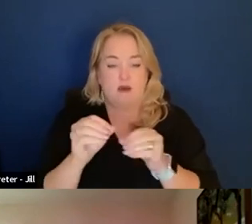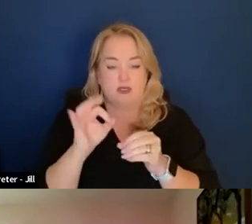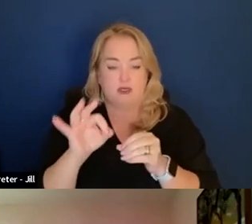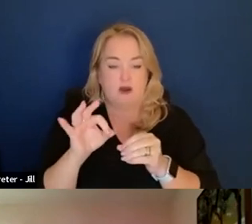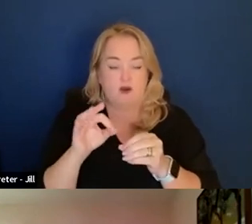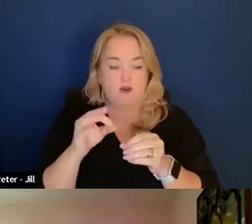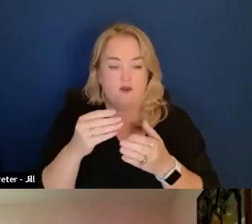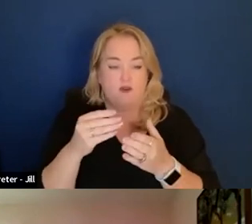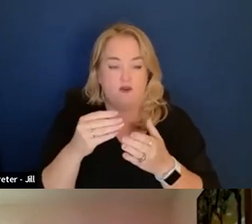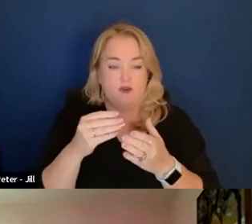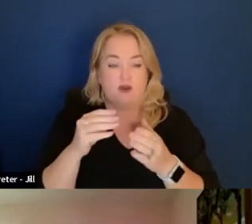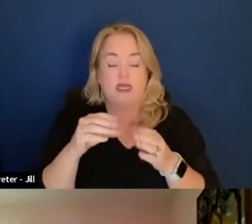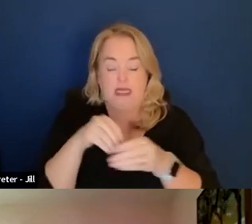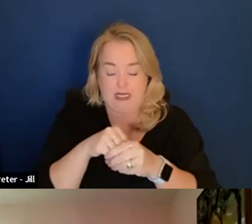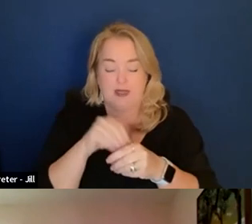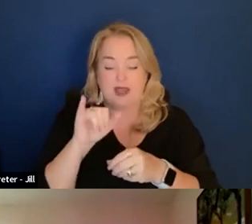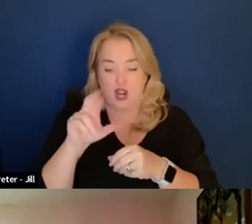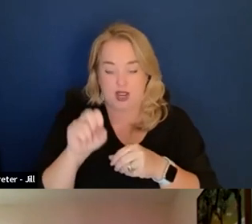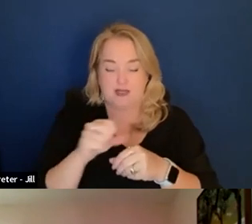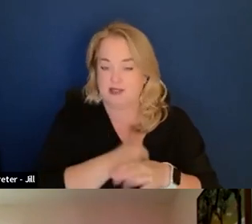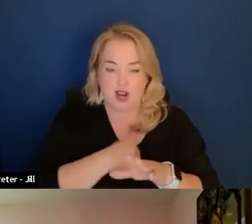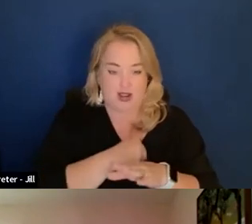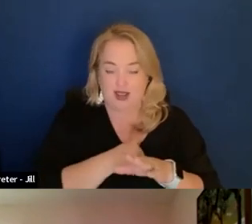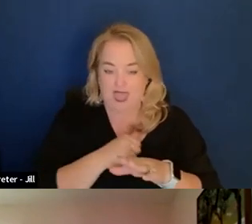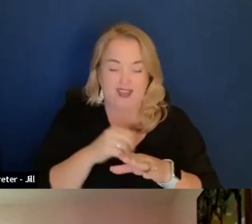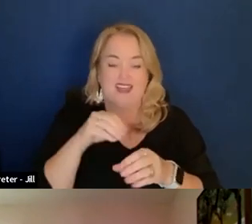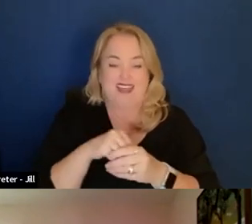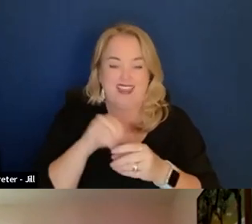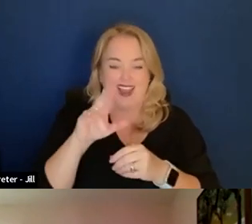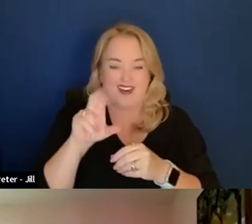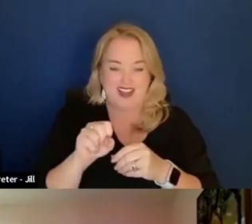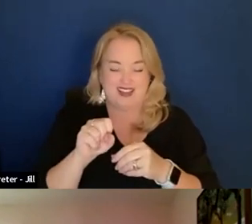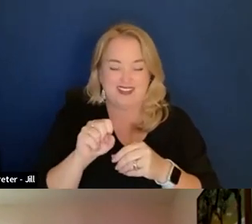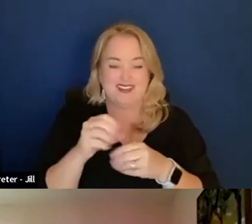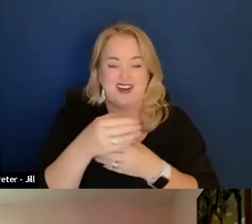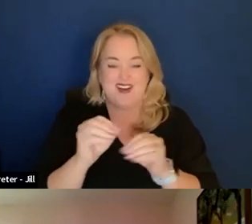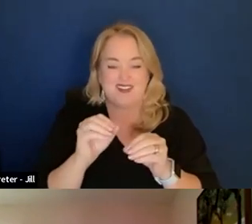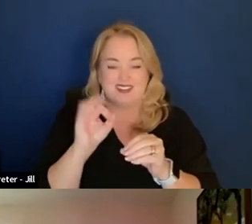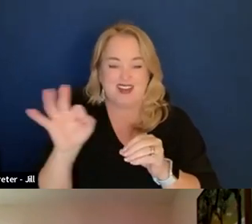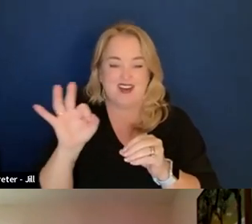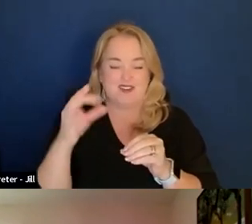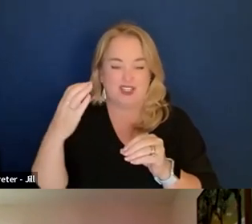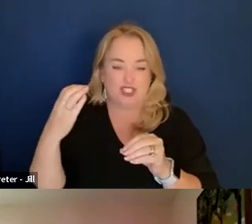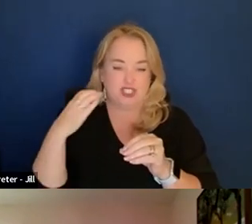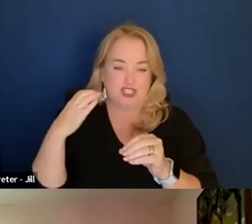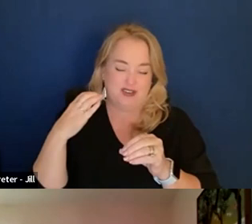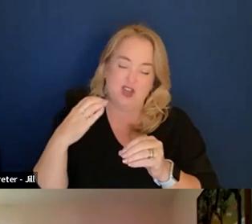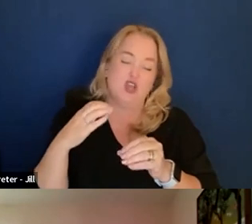within the IRS, I'm stumbling within this, within the IRS, the office of the chief procurement officer.